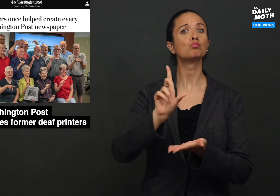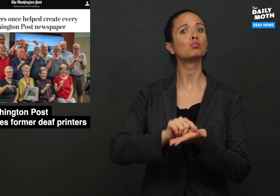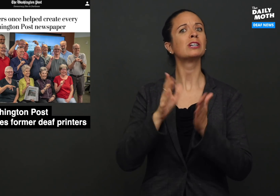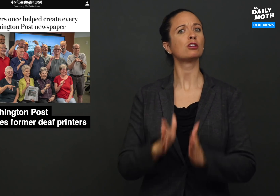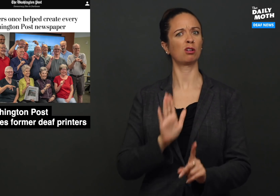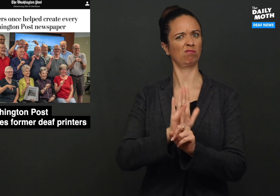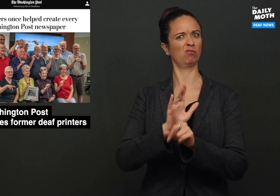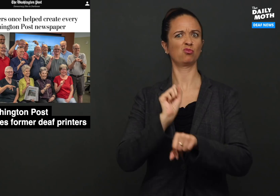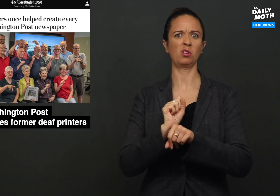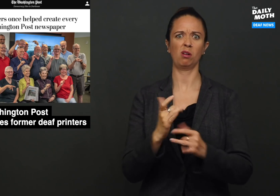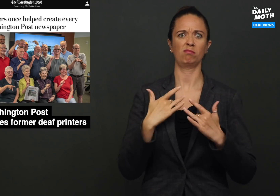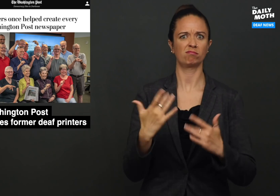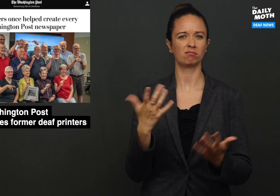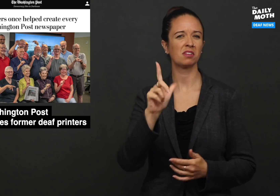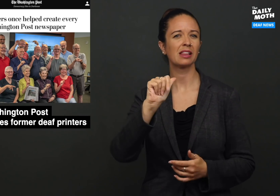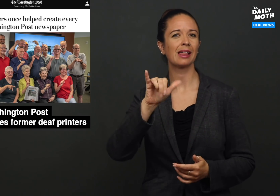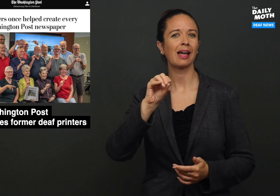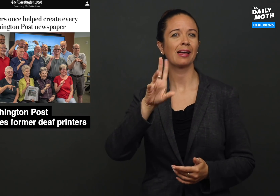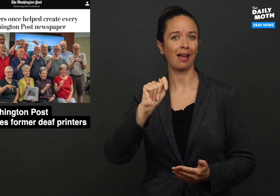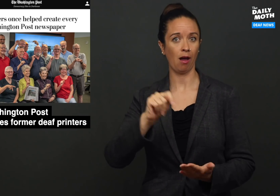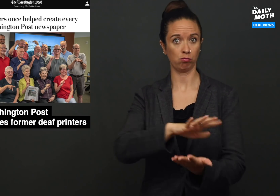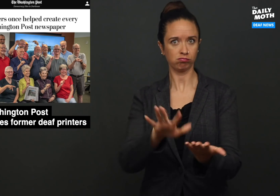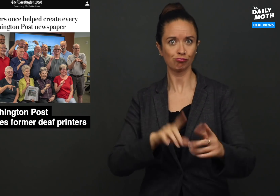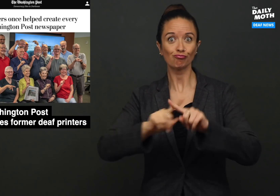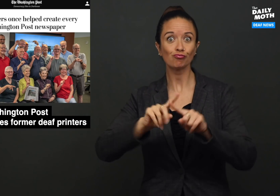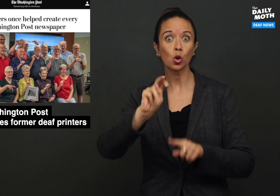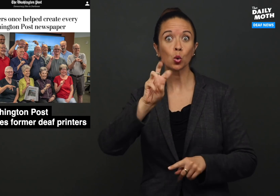A printer's job would be laying out the type for